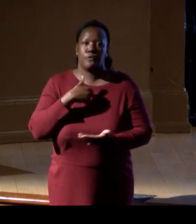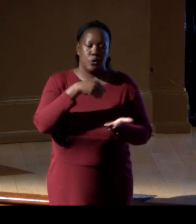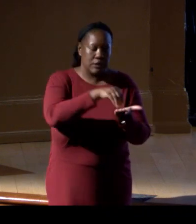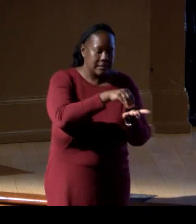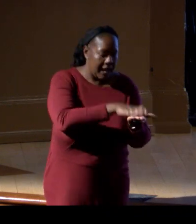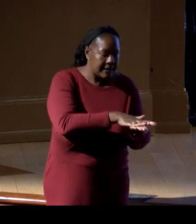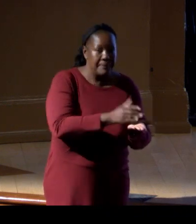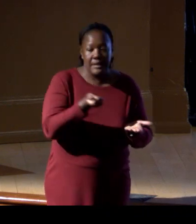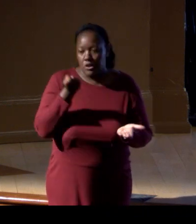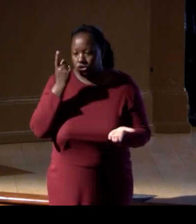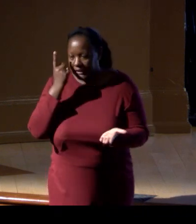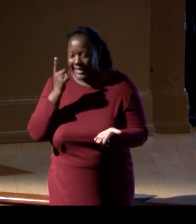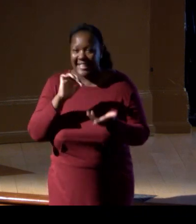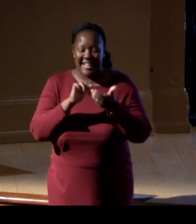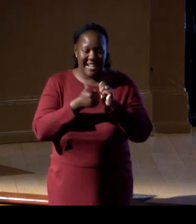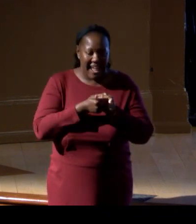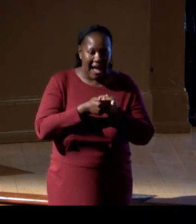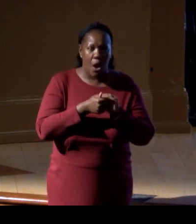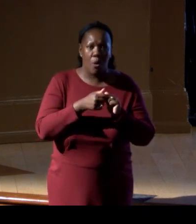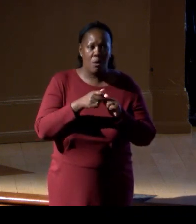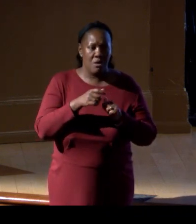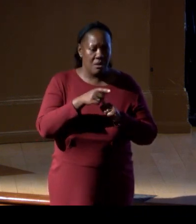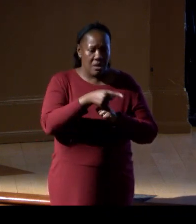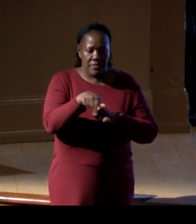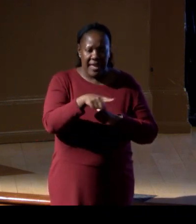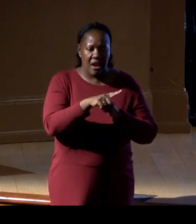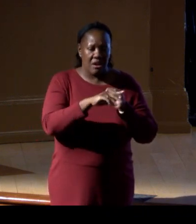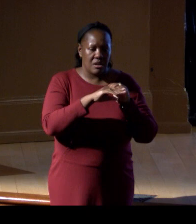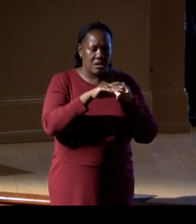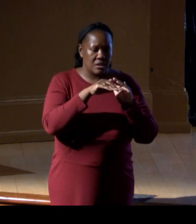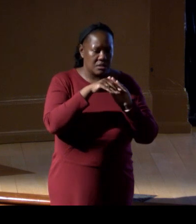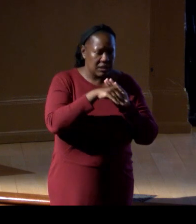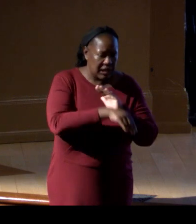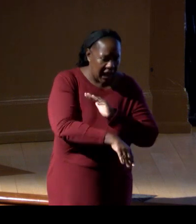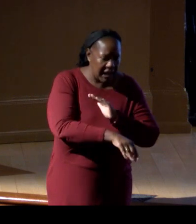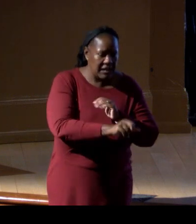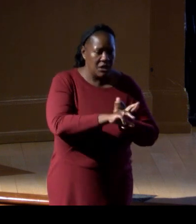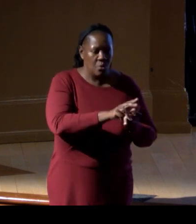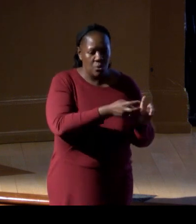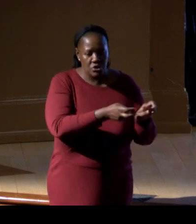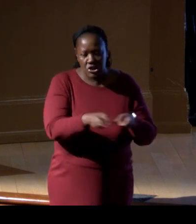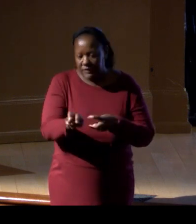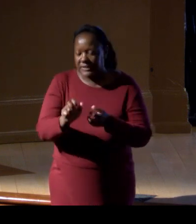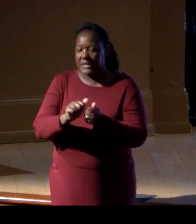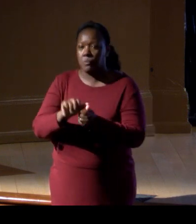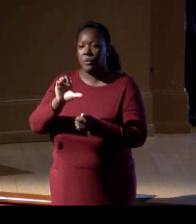and how species are declining, or shifting with climate. On the positive note, I also wanna say I'm really excited